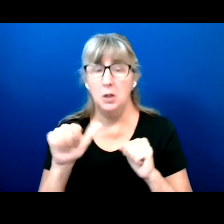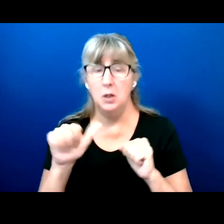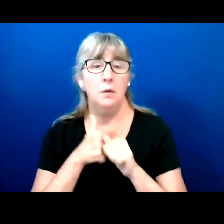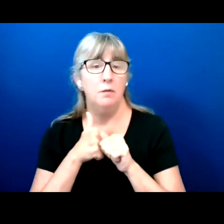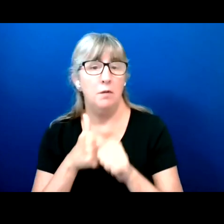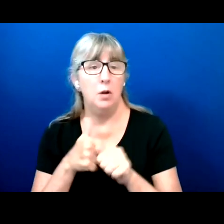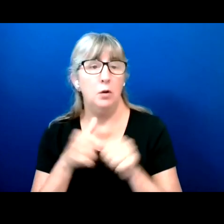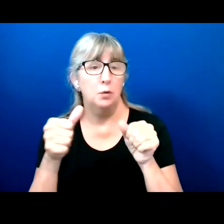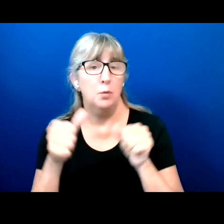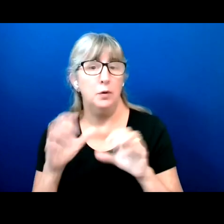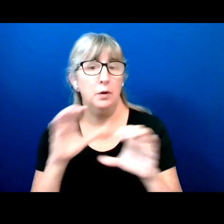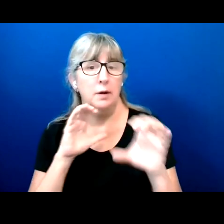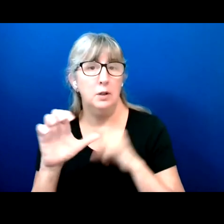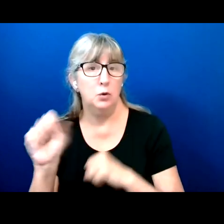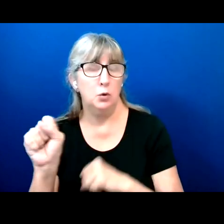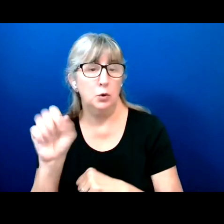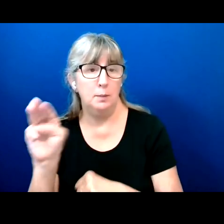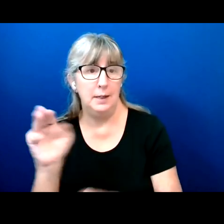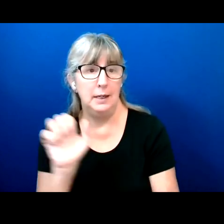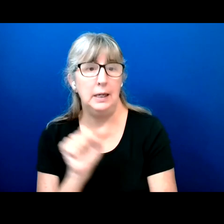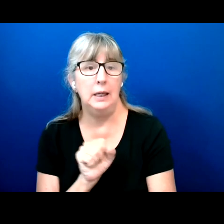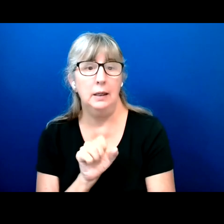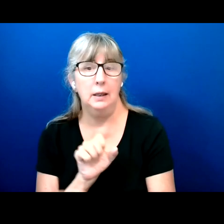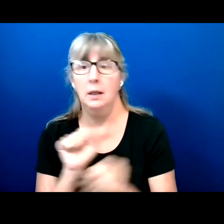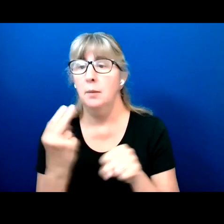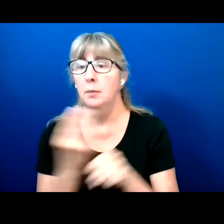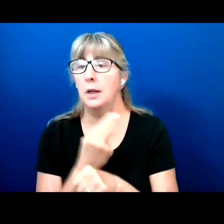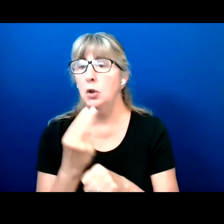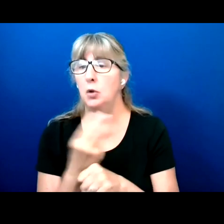on social media by using the #disabilityvotesummit.